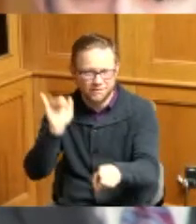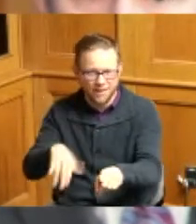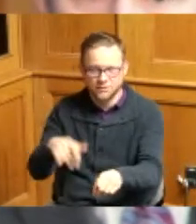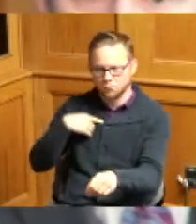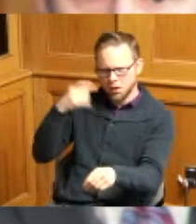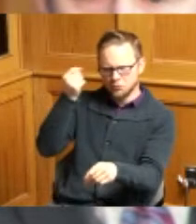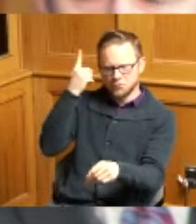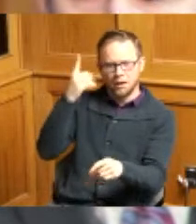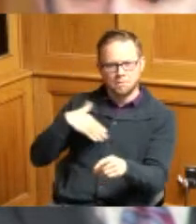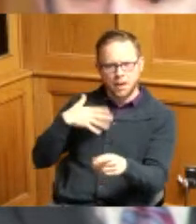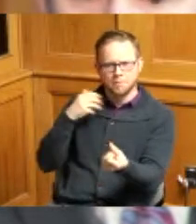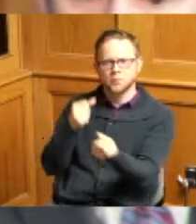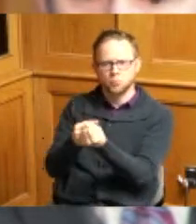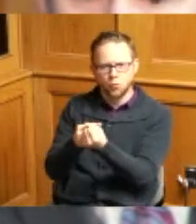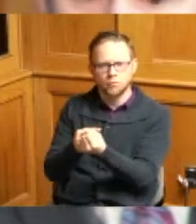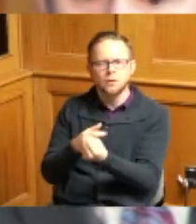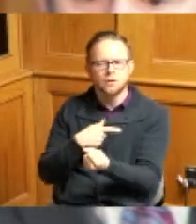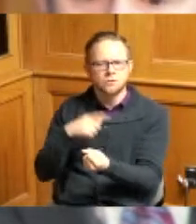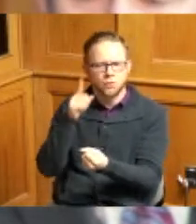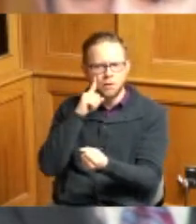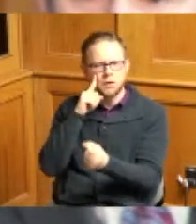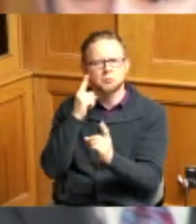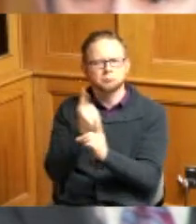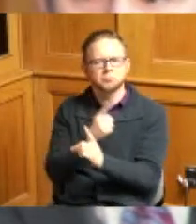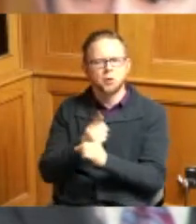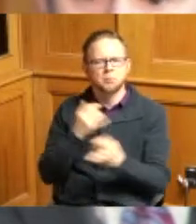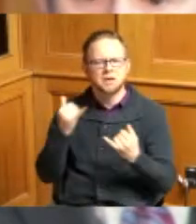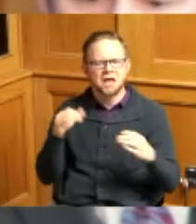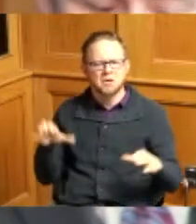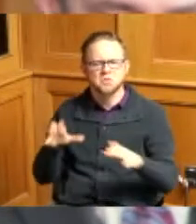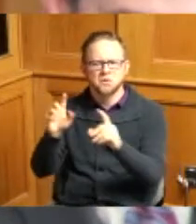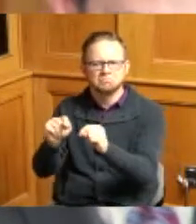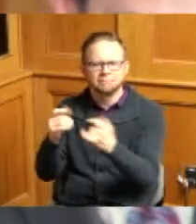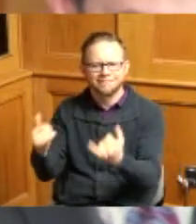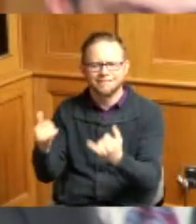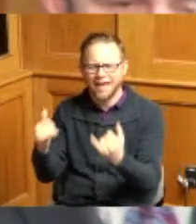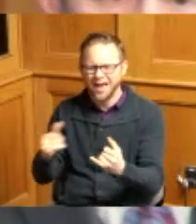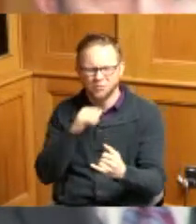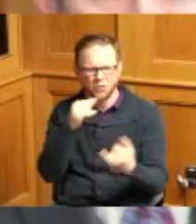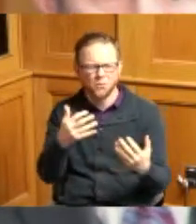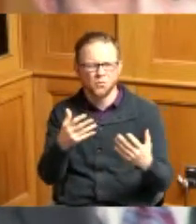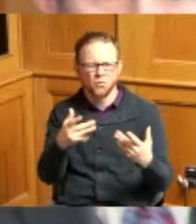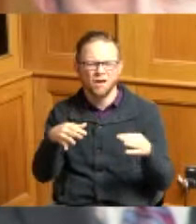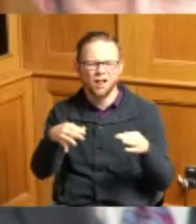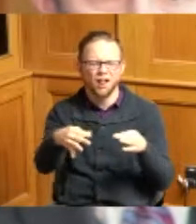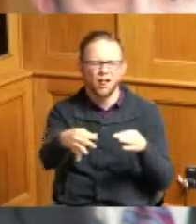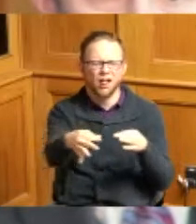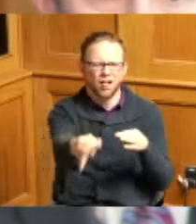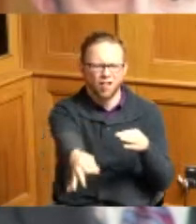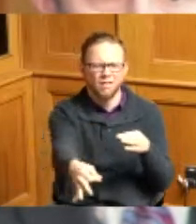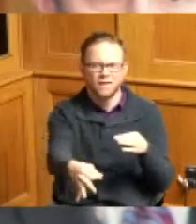I think it's prudent to do it now as opposed to doing these different pipes in different phases